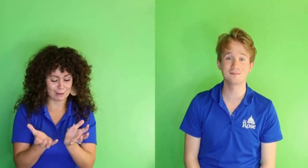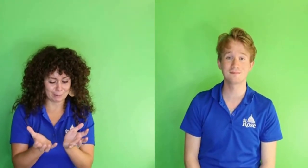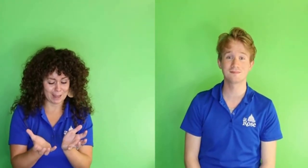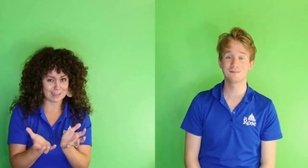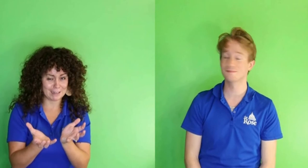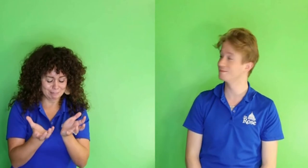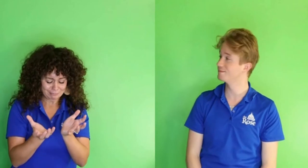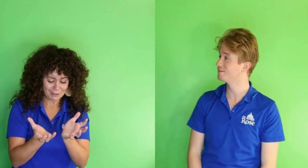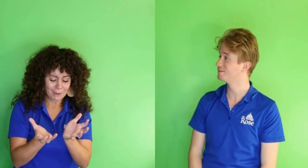Are you ready?